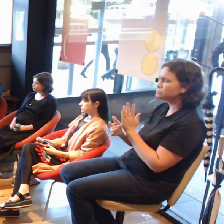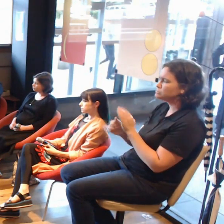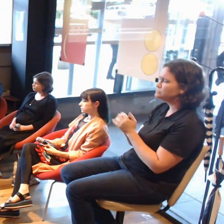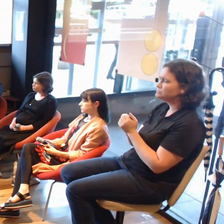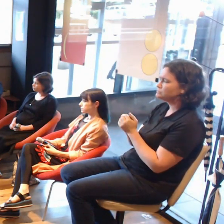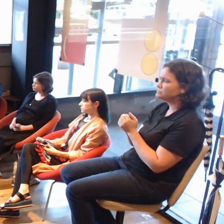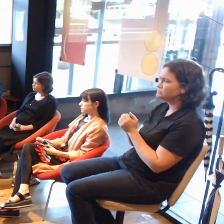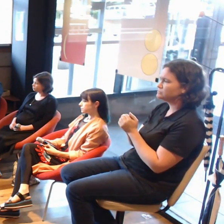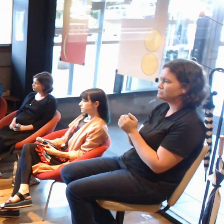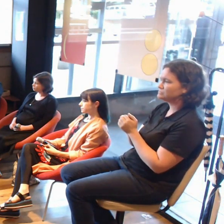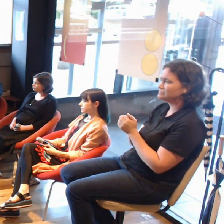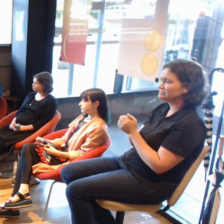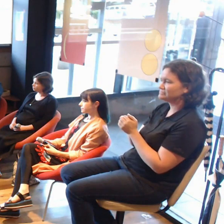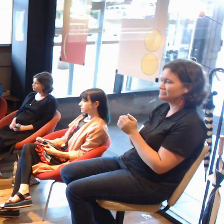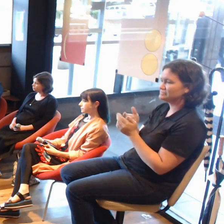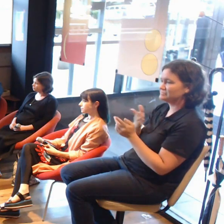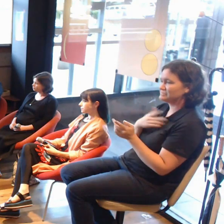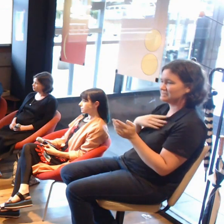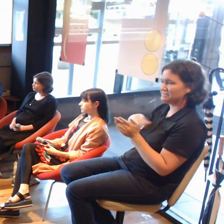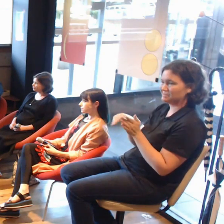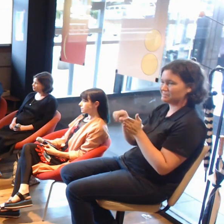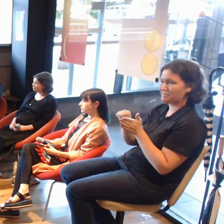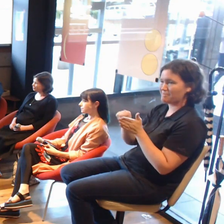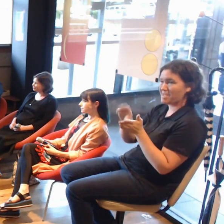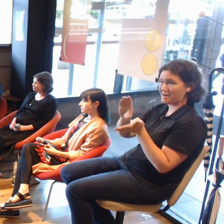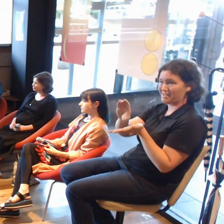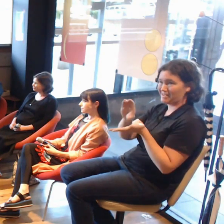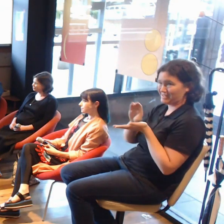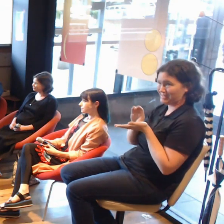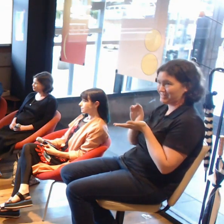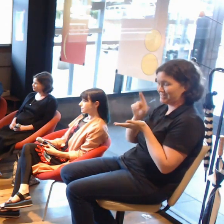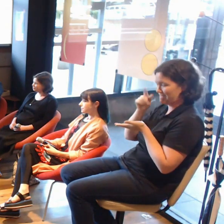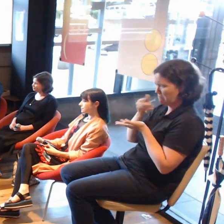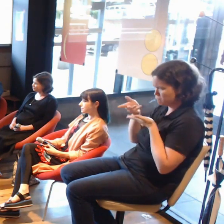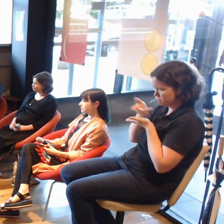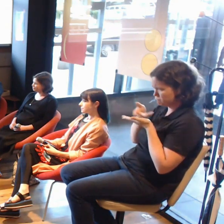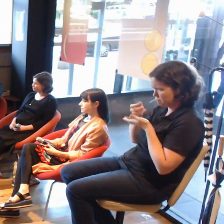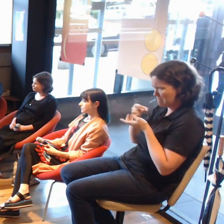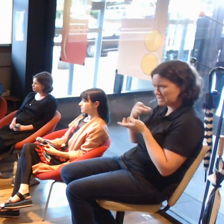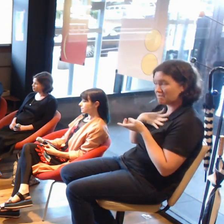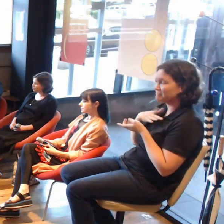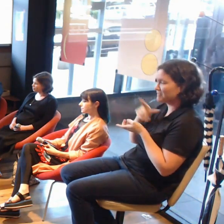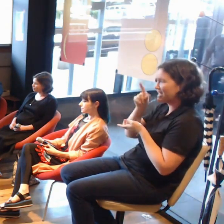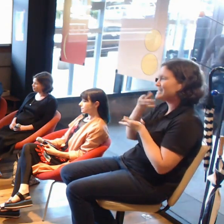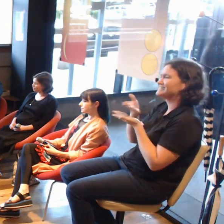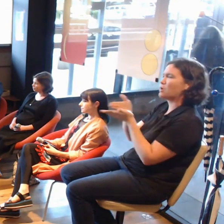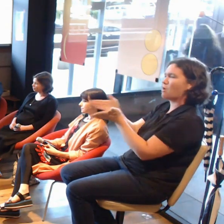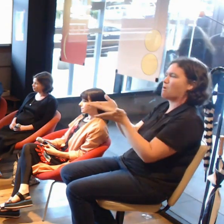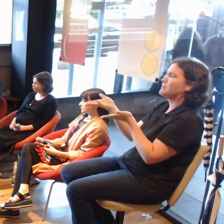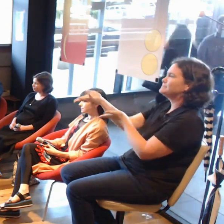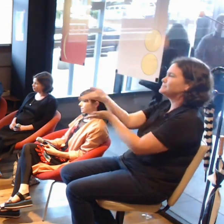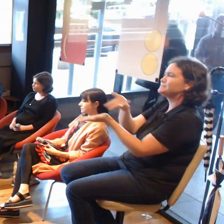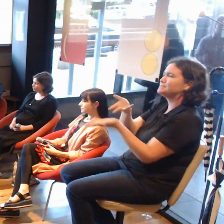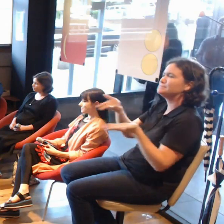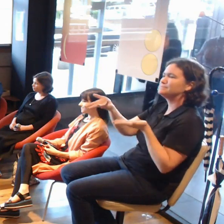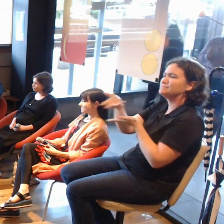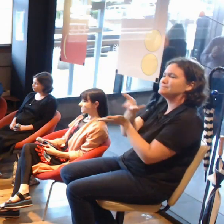to teach myself how to make AR, I thought it'd be better to have a conversation that we can all learn something from in that space and we'll generate it from there.